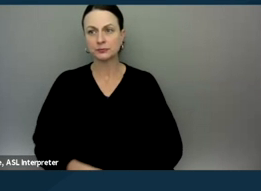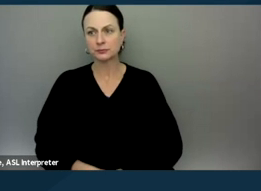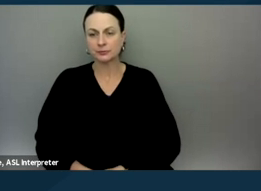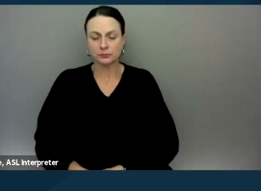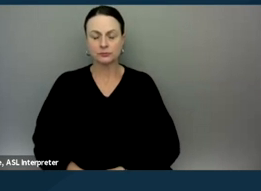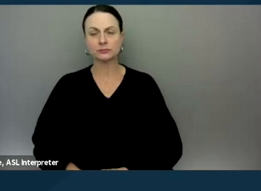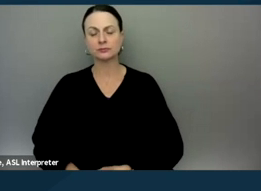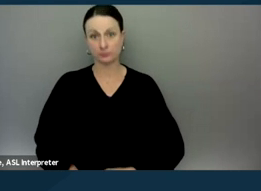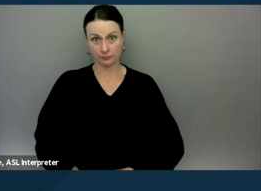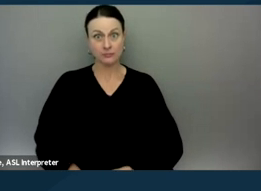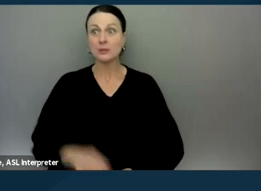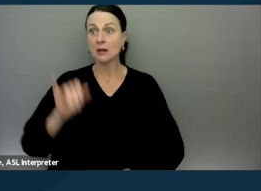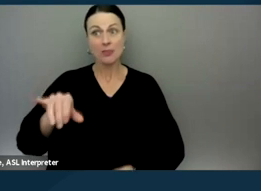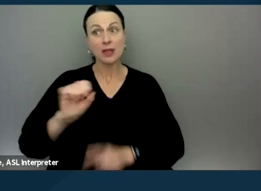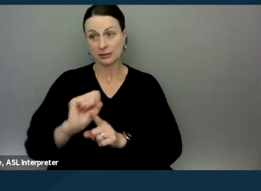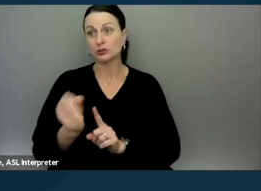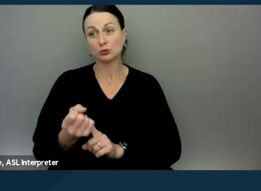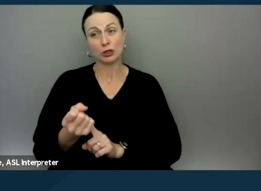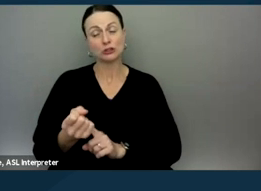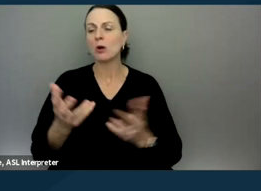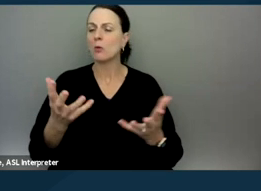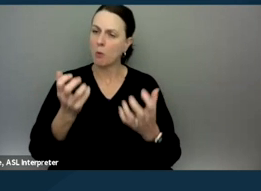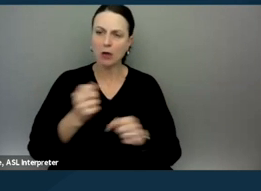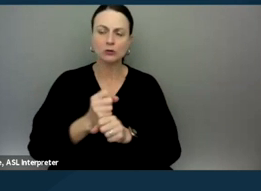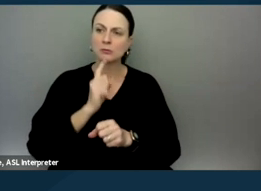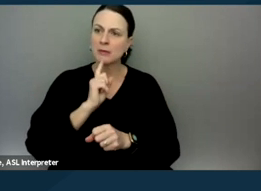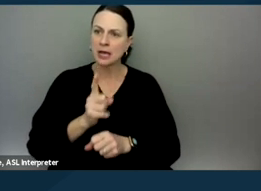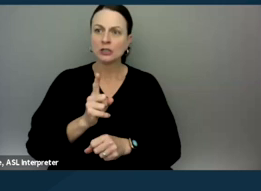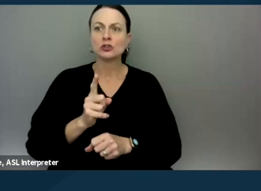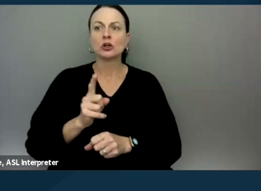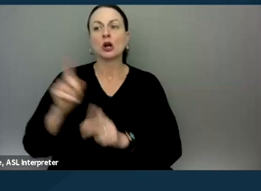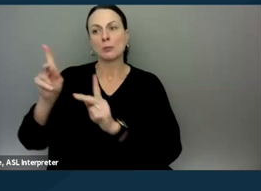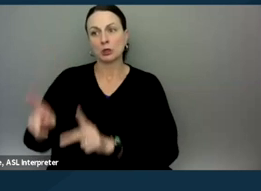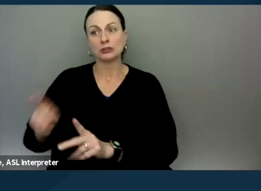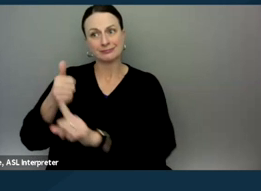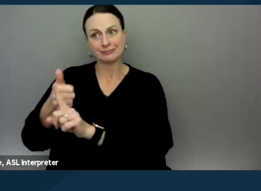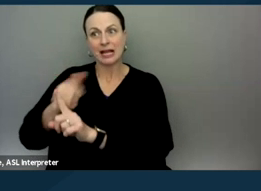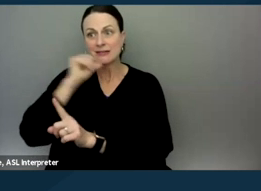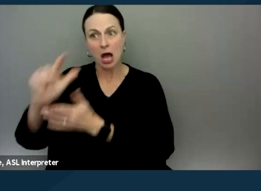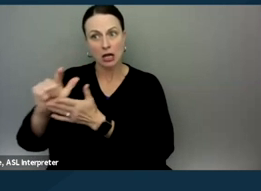that is a situation where you would want to make sure that non-attorney retains that right line.